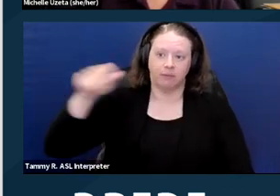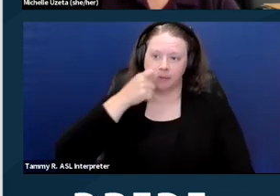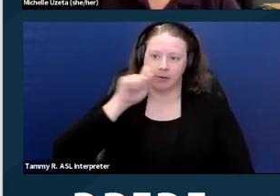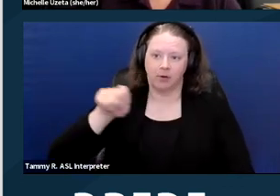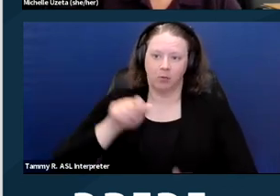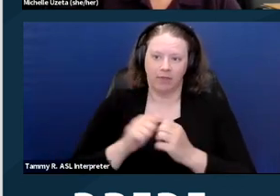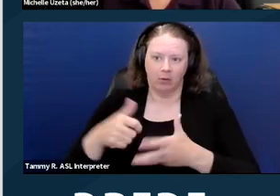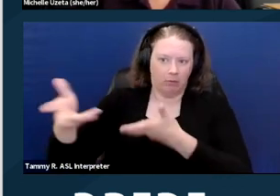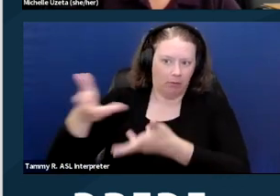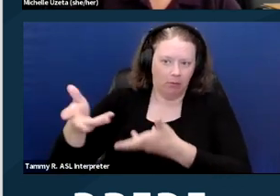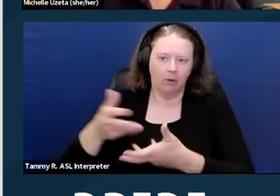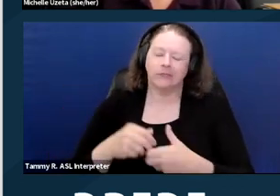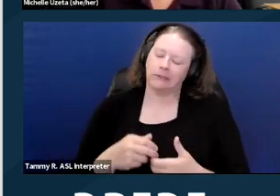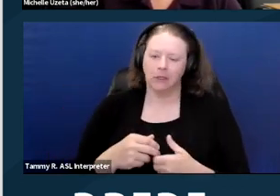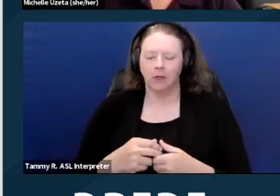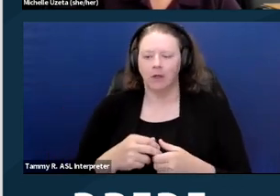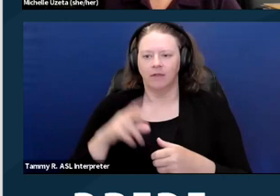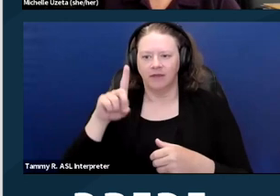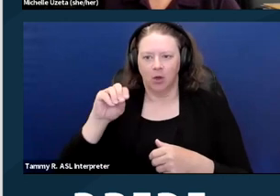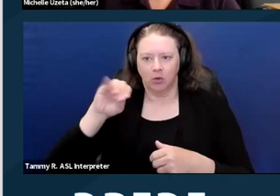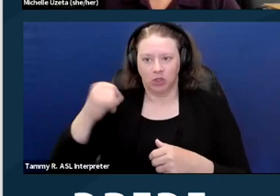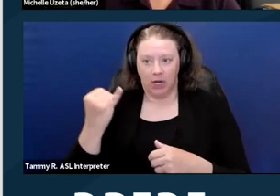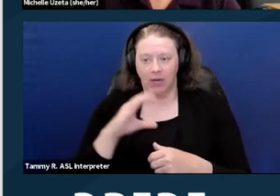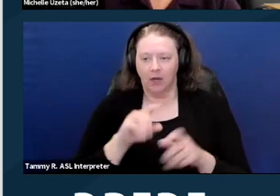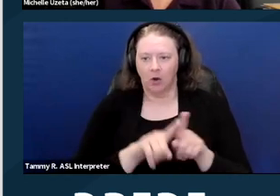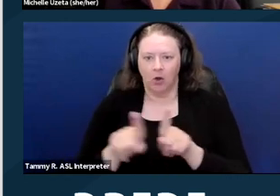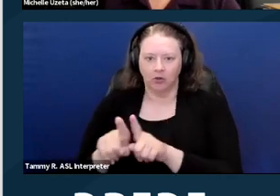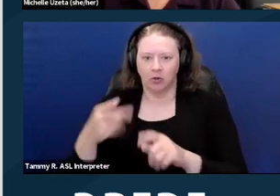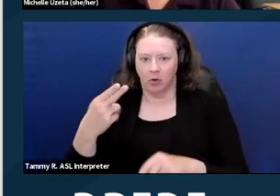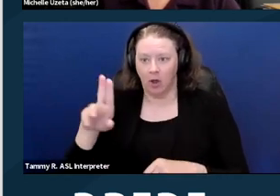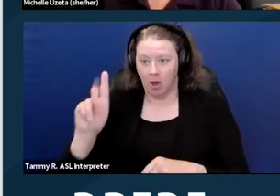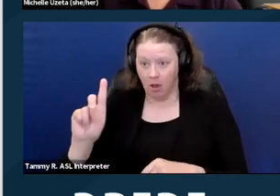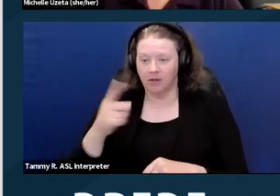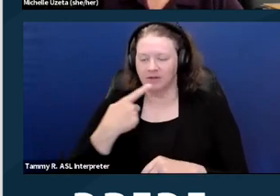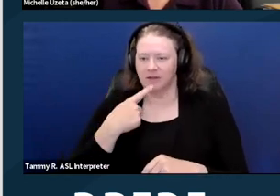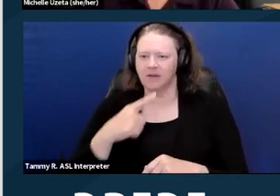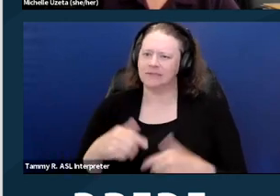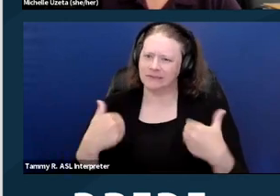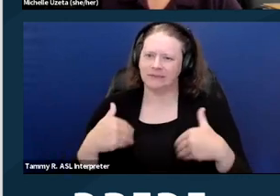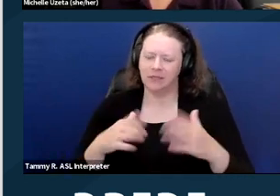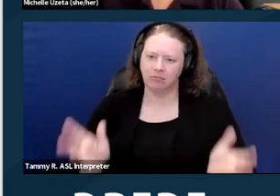and Department of Justice really suggest and encourage that housing providers engage in that process.